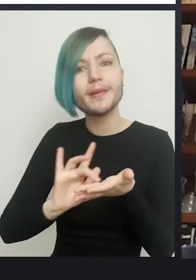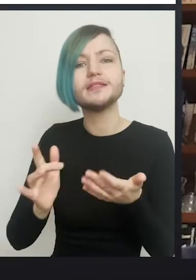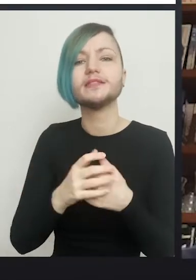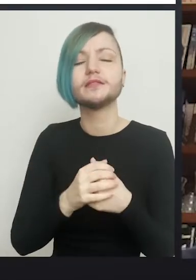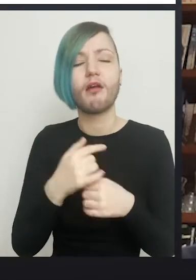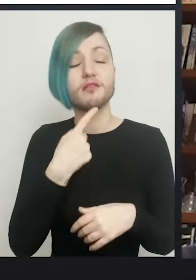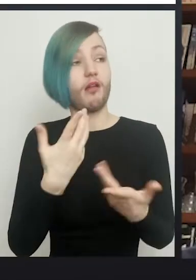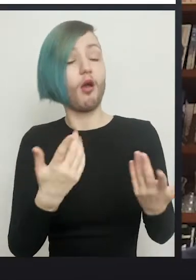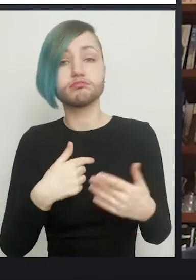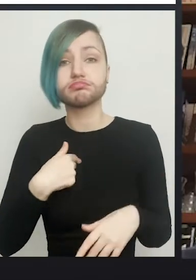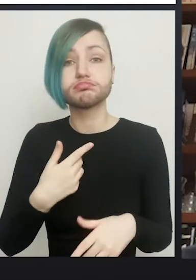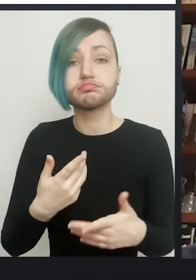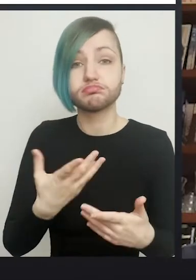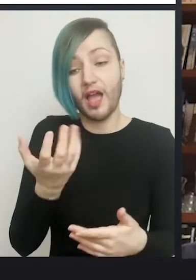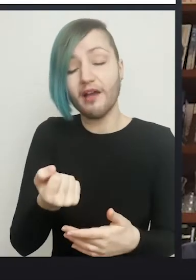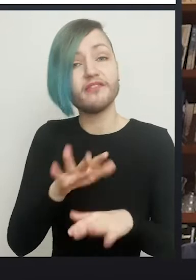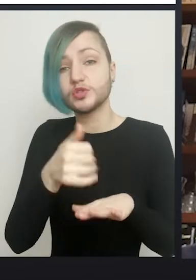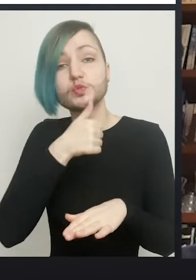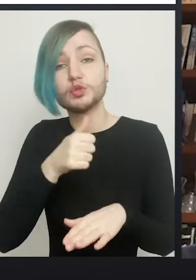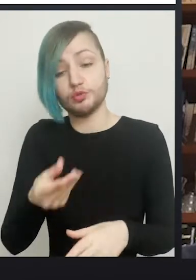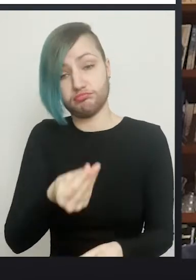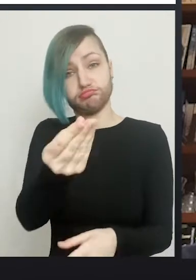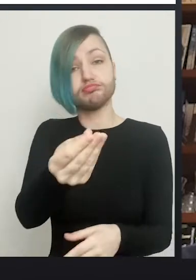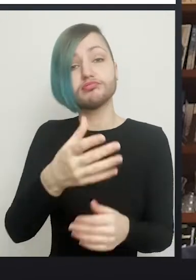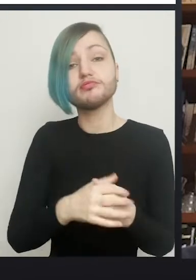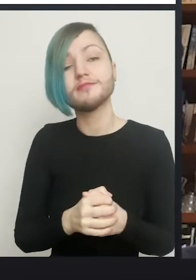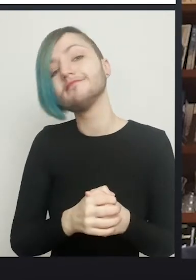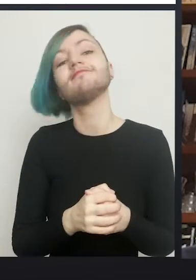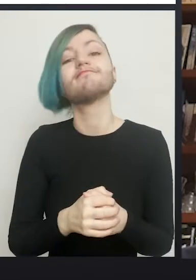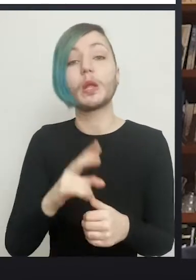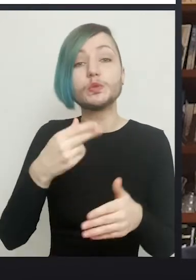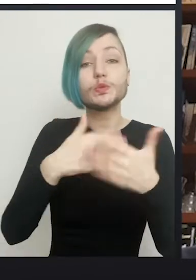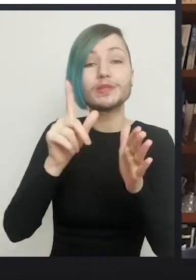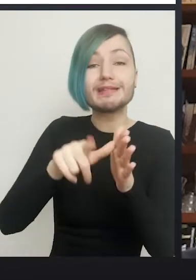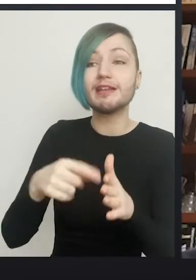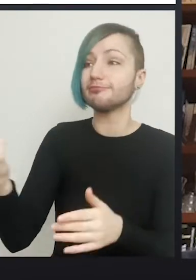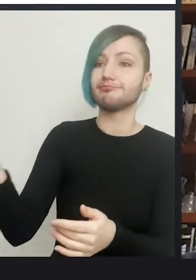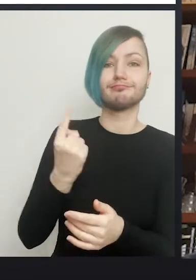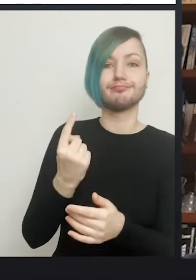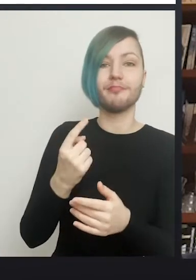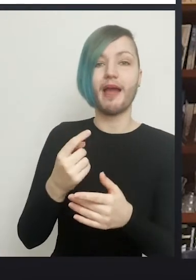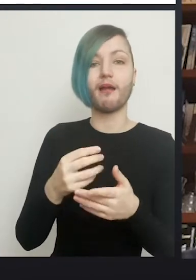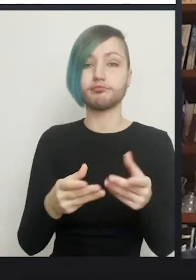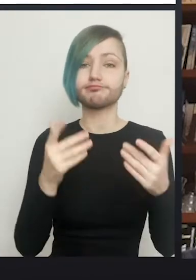take it away, play with it." And two days later she came back with various drawings of what we do.